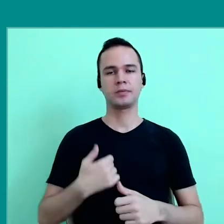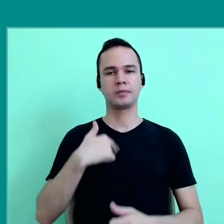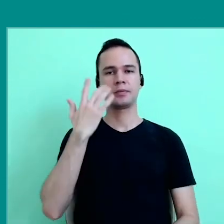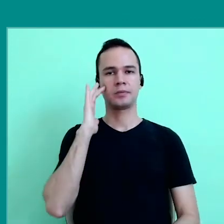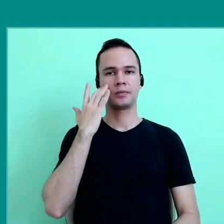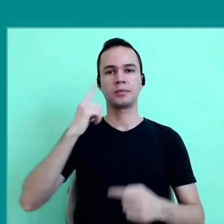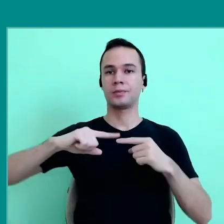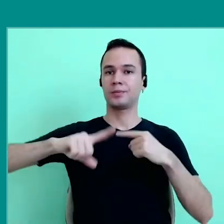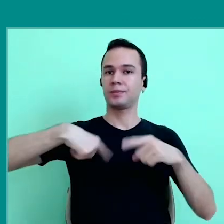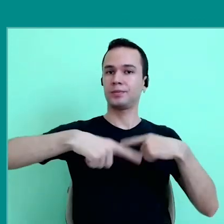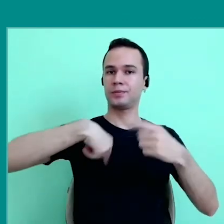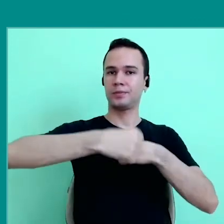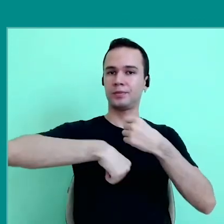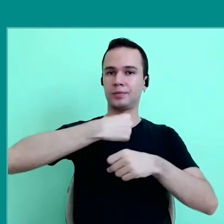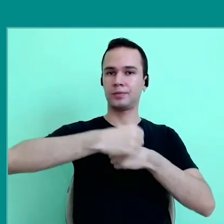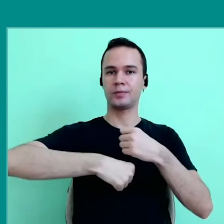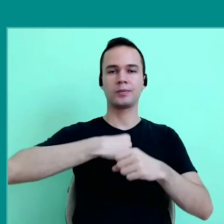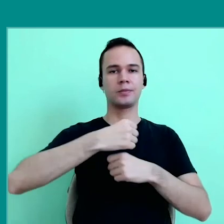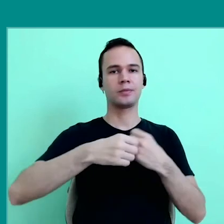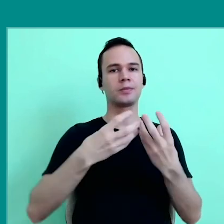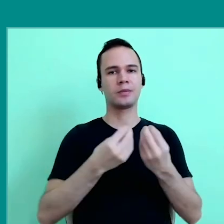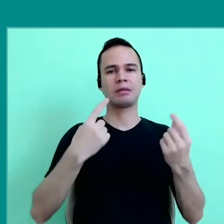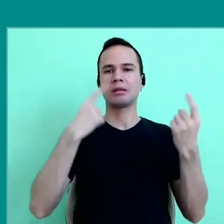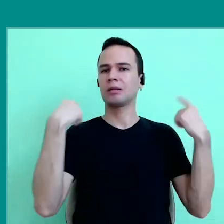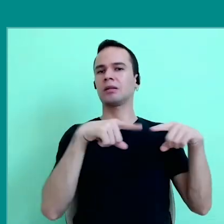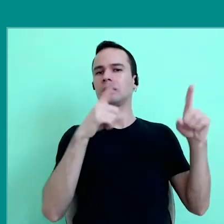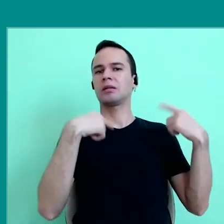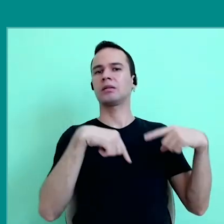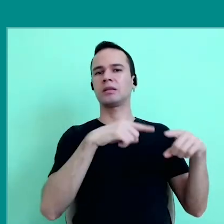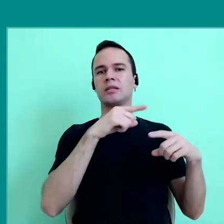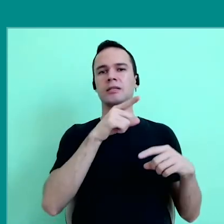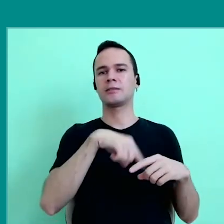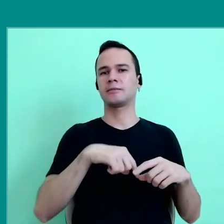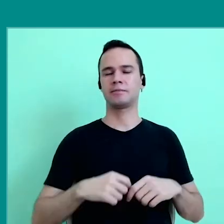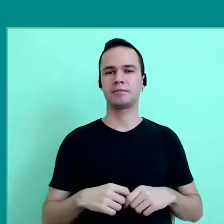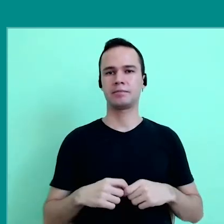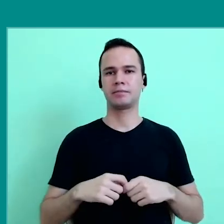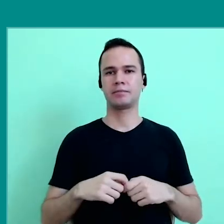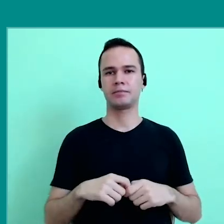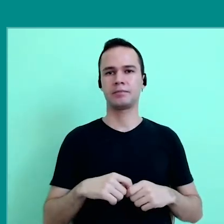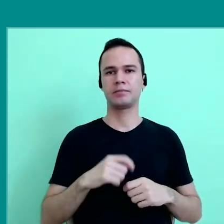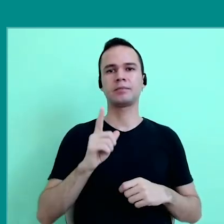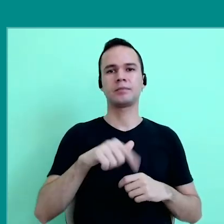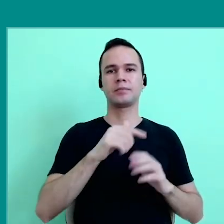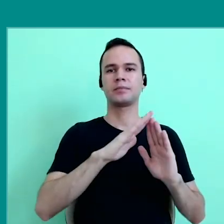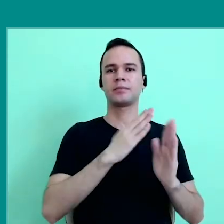I think after many years, of much animadversion, and a lot of school delegitimation,